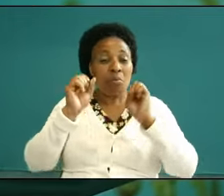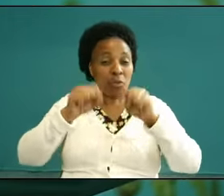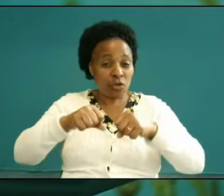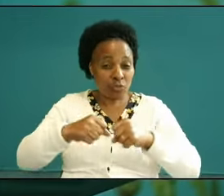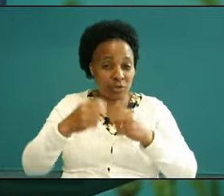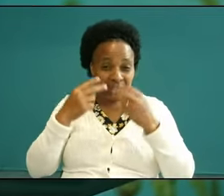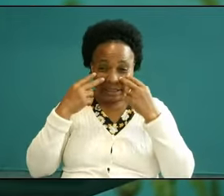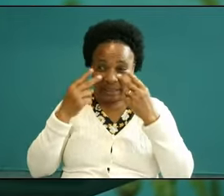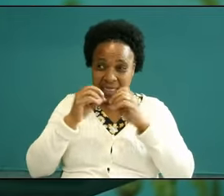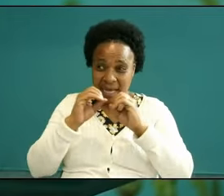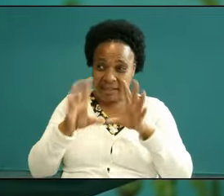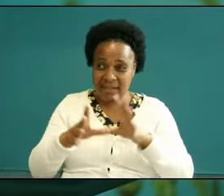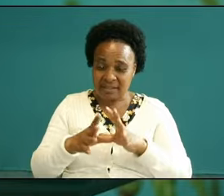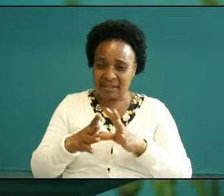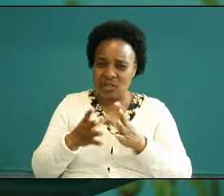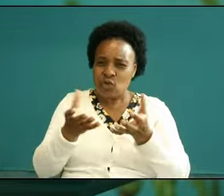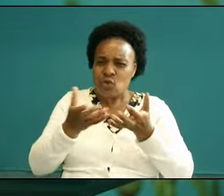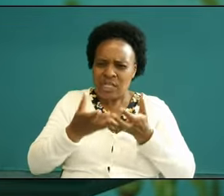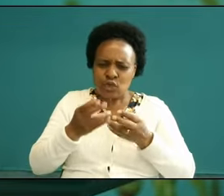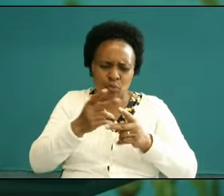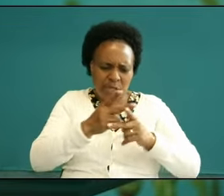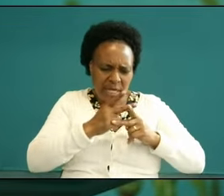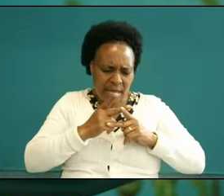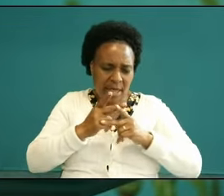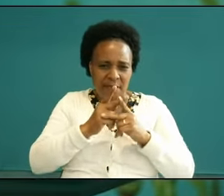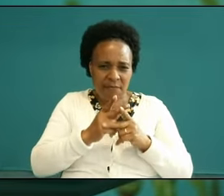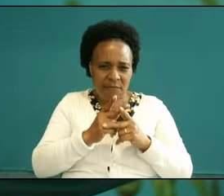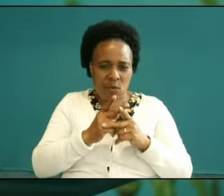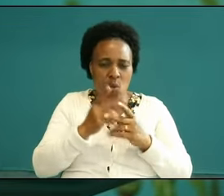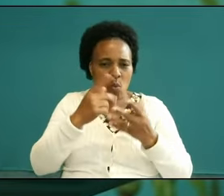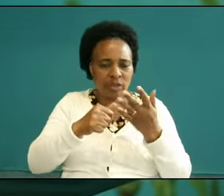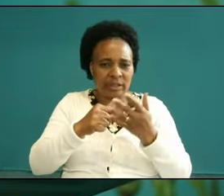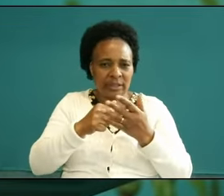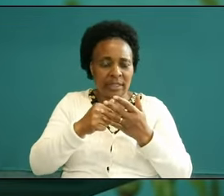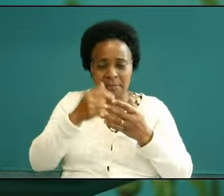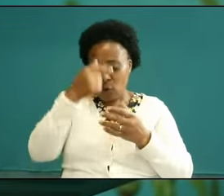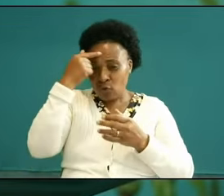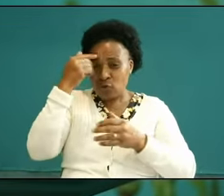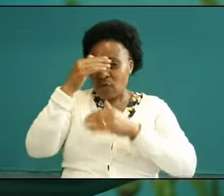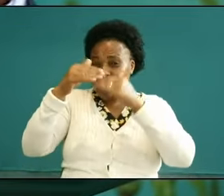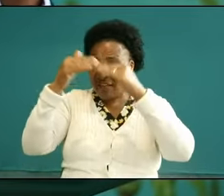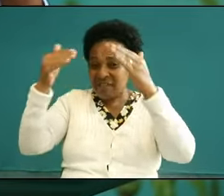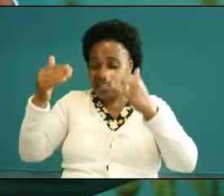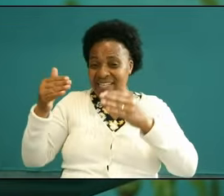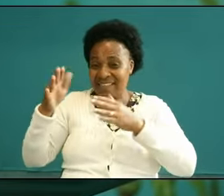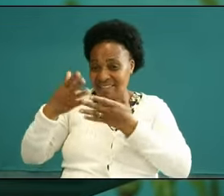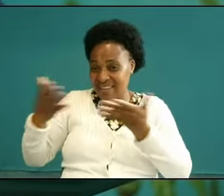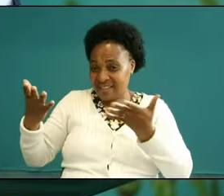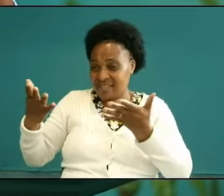reason why you need to be careful as you walk on this journey is because the enemy that you're are